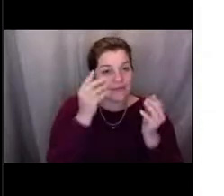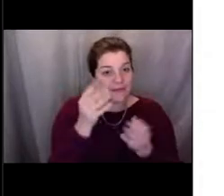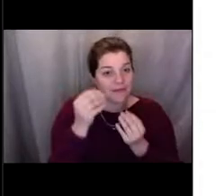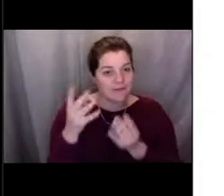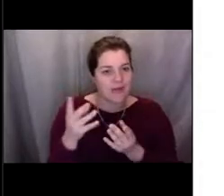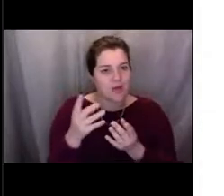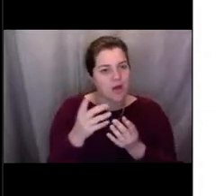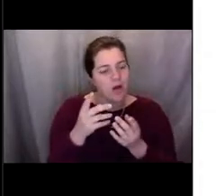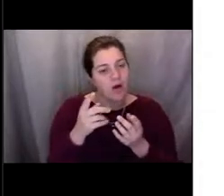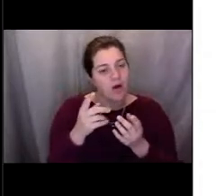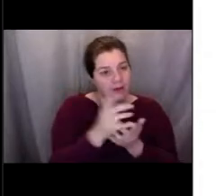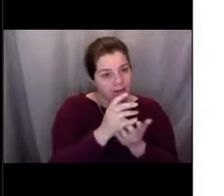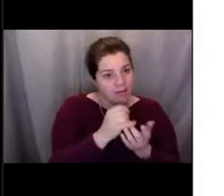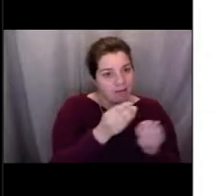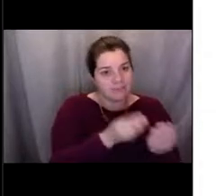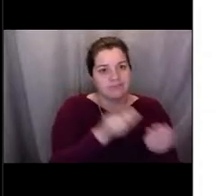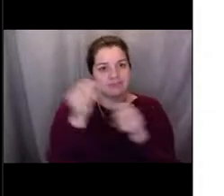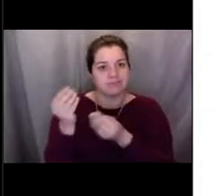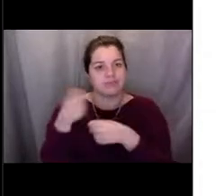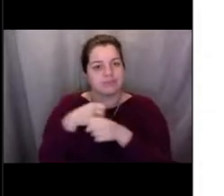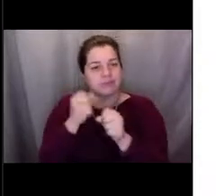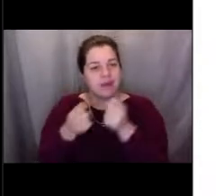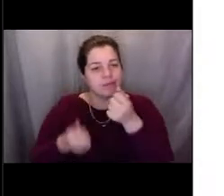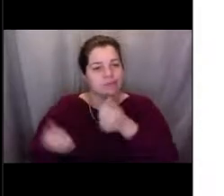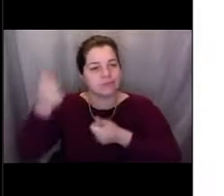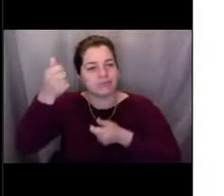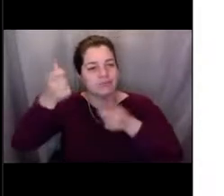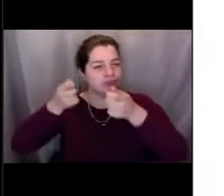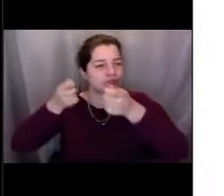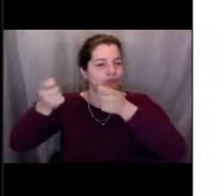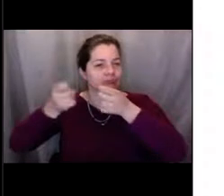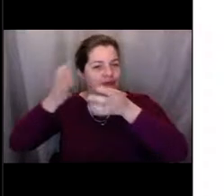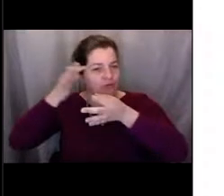and Amy just explained to you part of the management side,